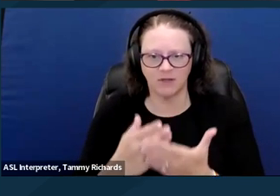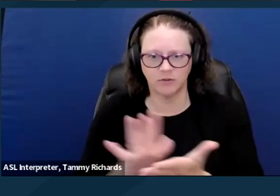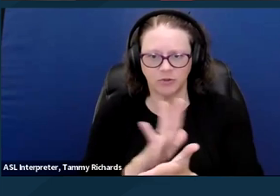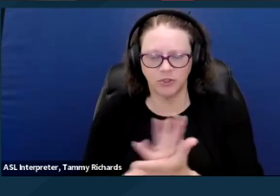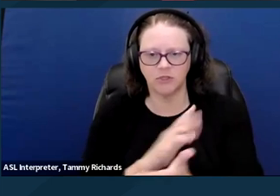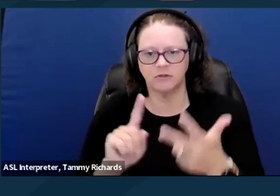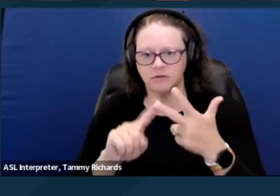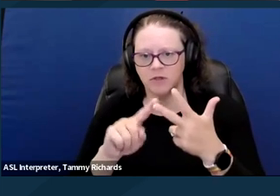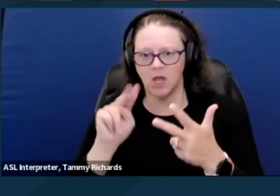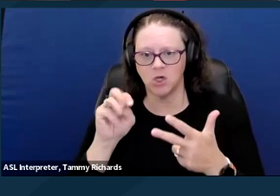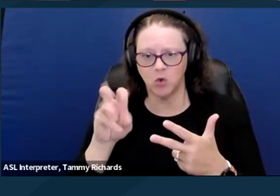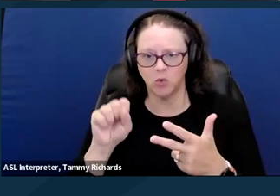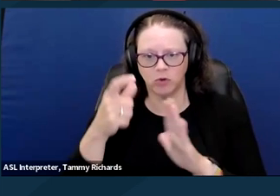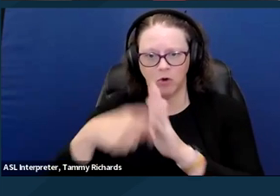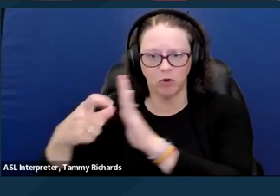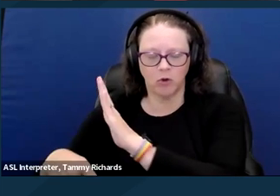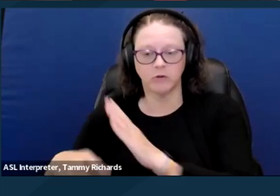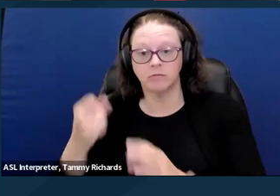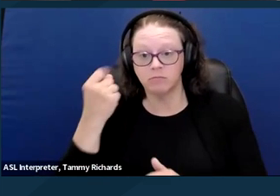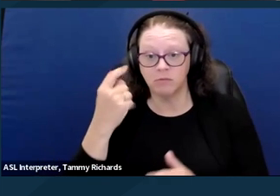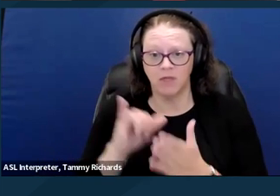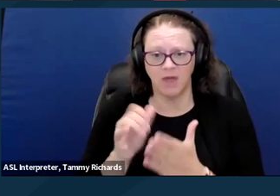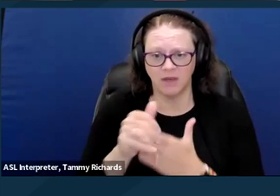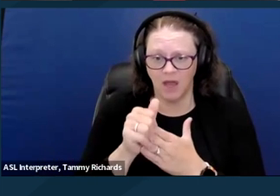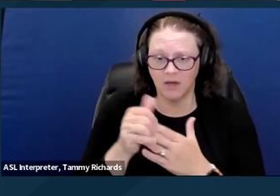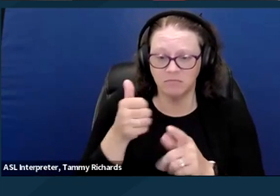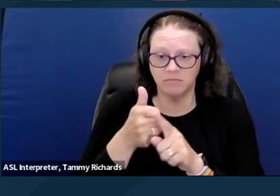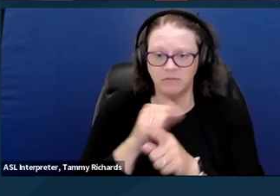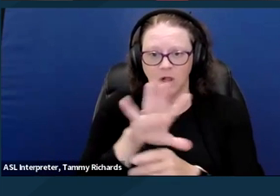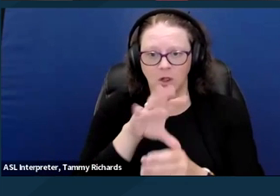That guide includes a packet on emerging strategies